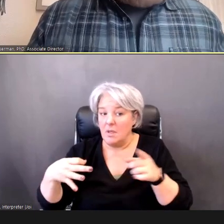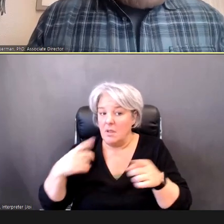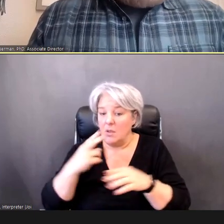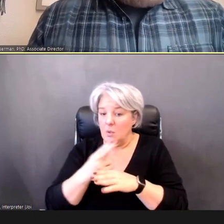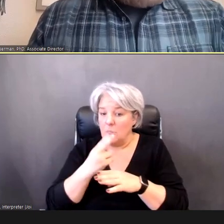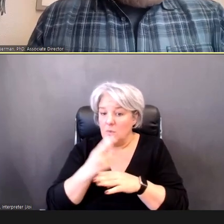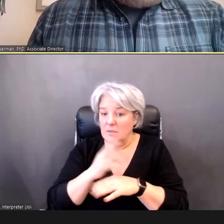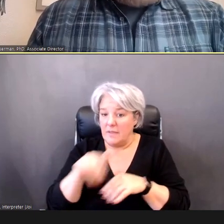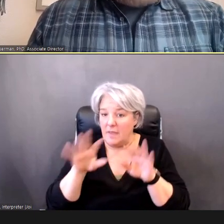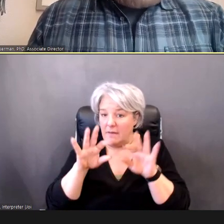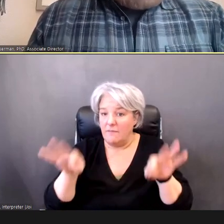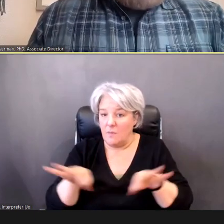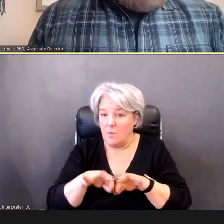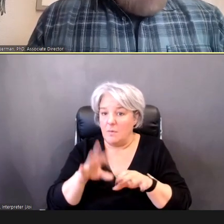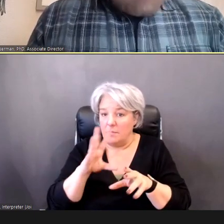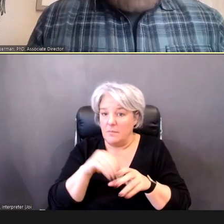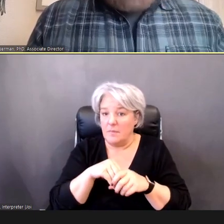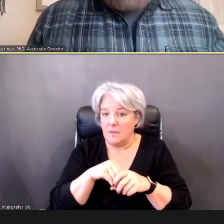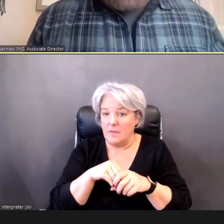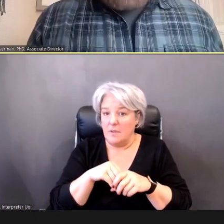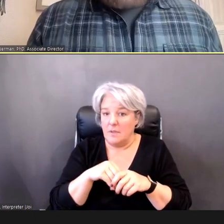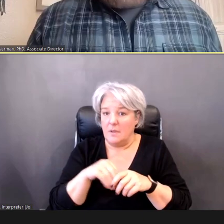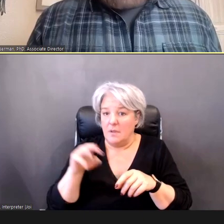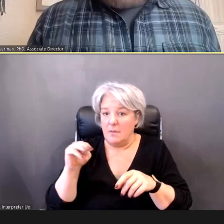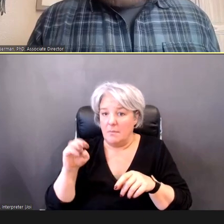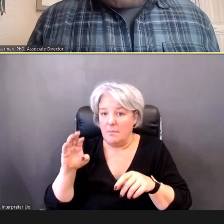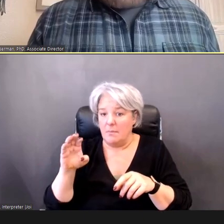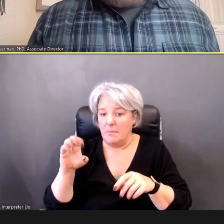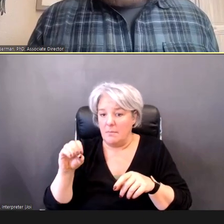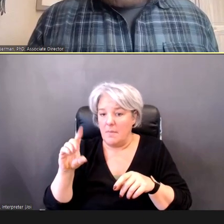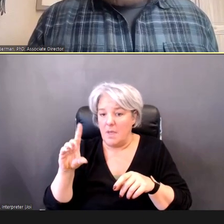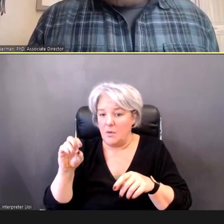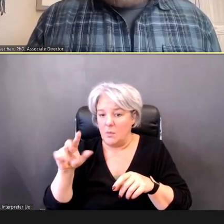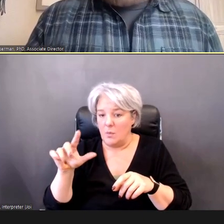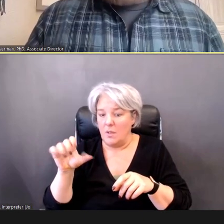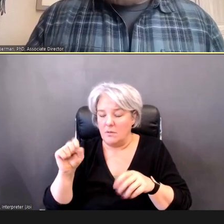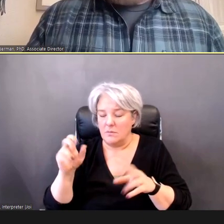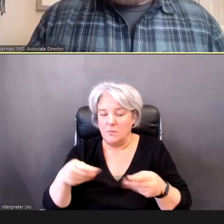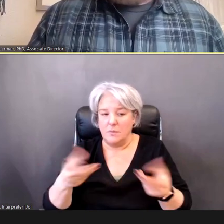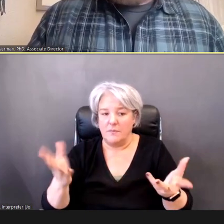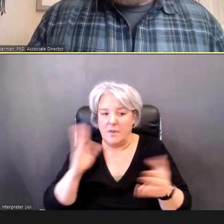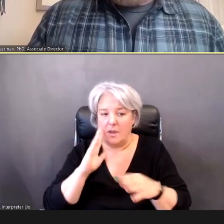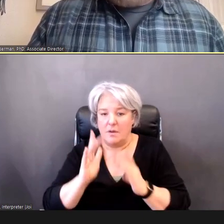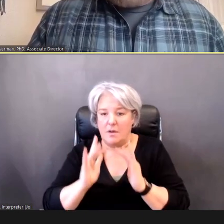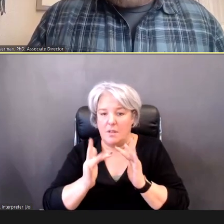in the modules that we have on -- online.